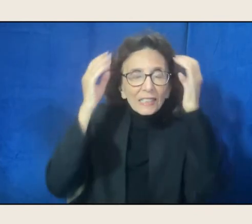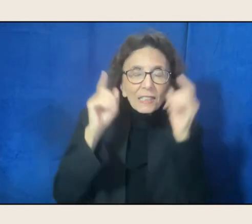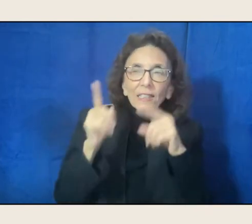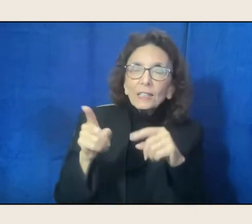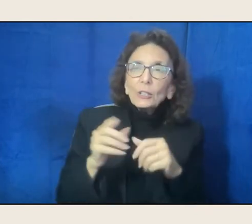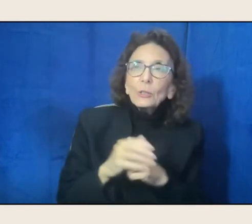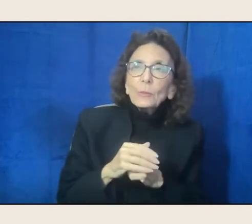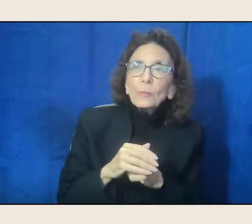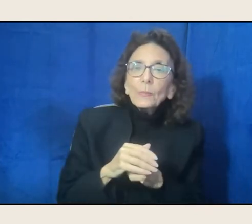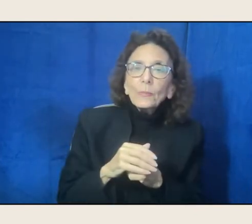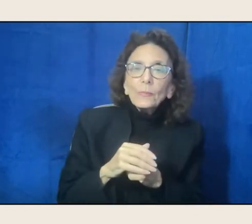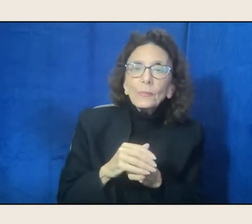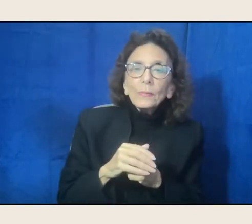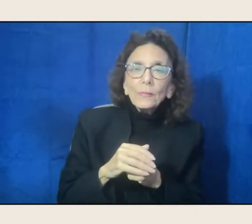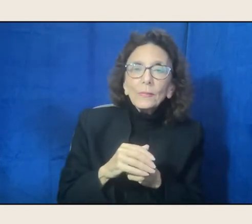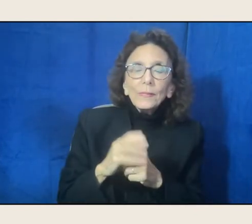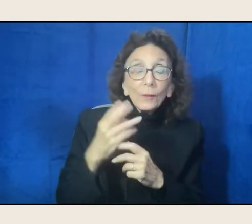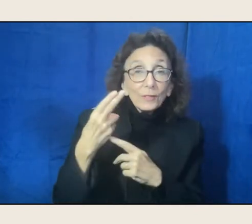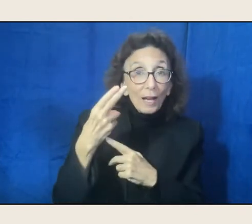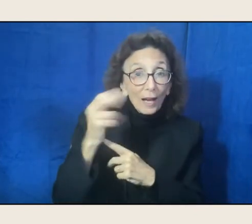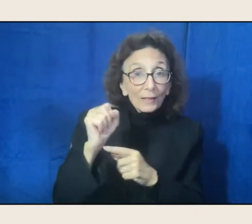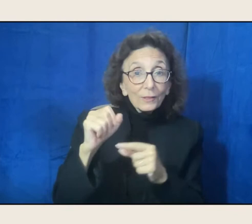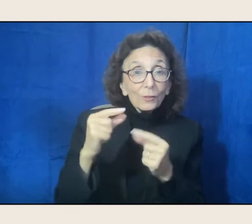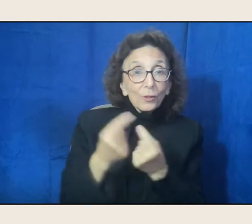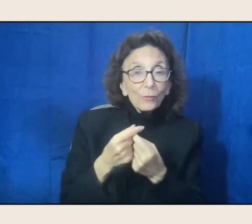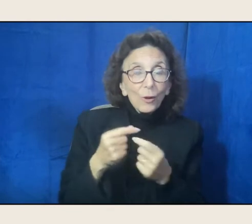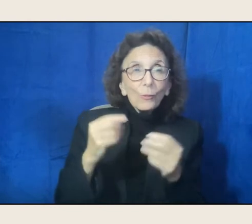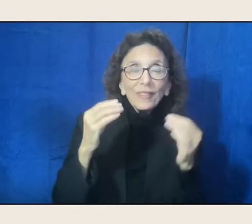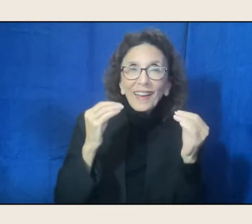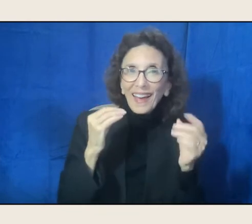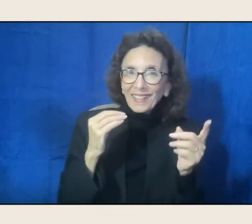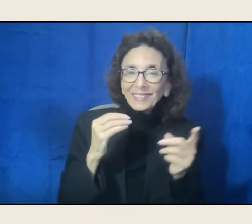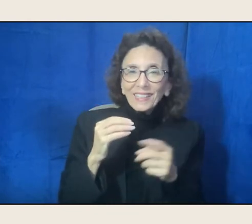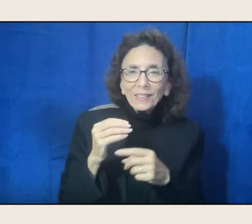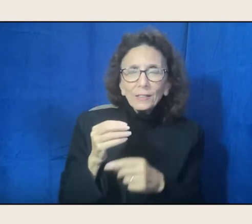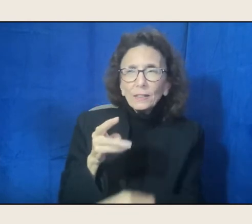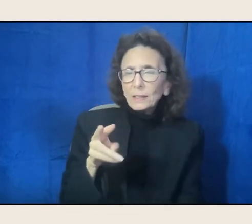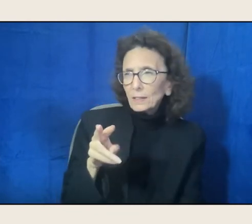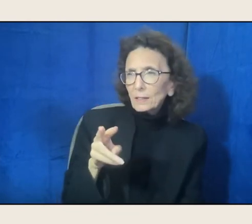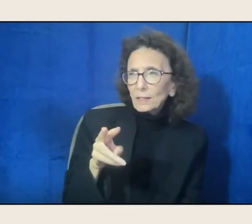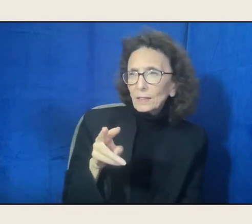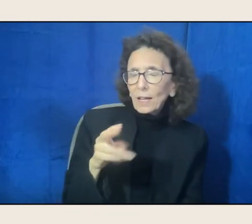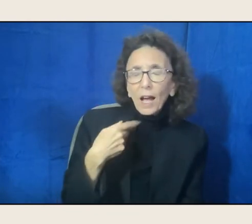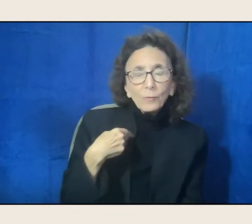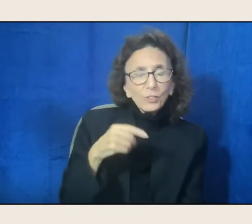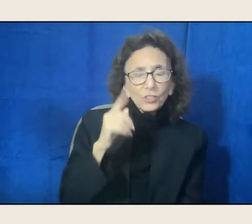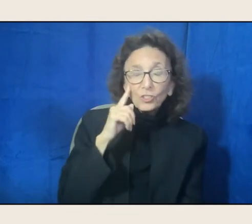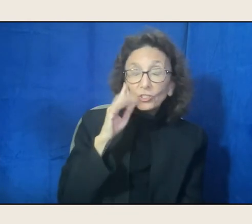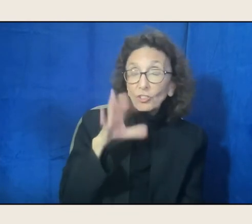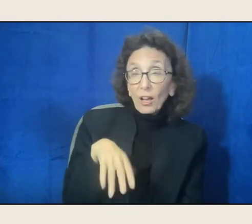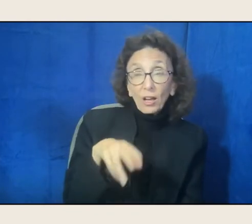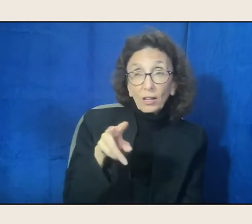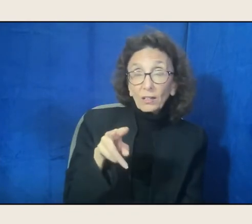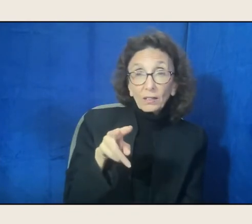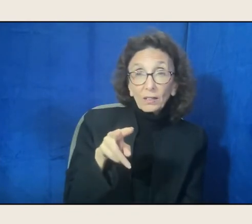Oh, that stuff. Yeah. And it's like, how in the world? That's what's shocking to me. It's like, haven't we learned?